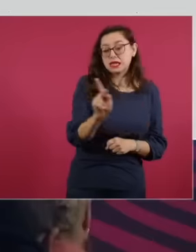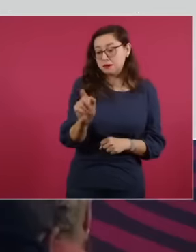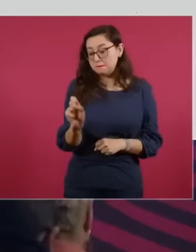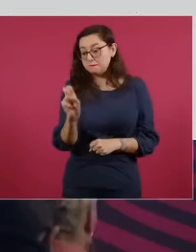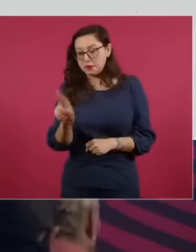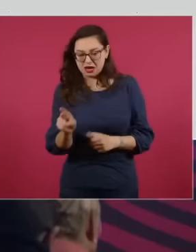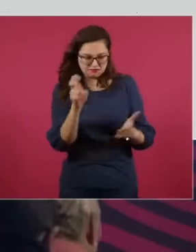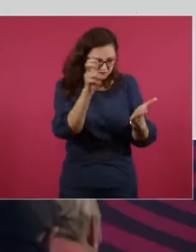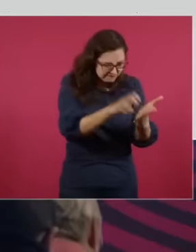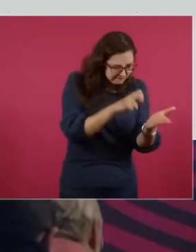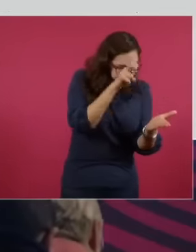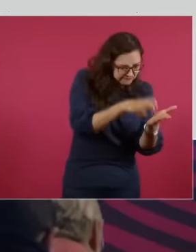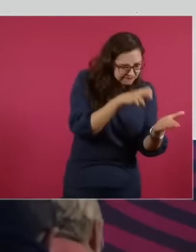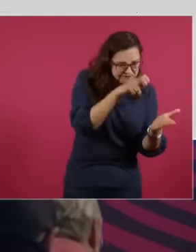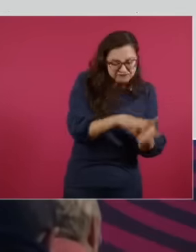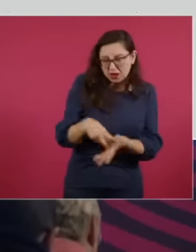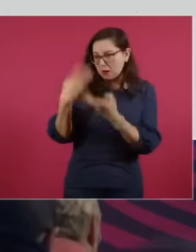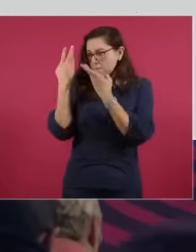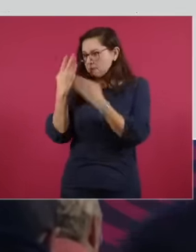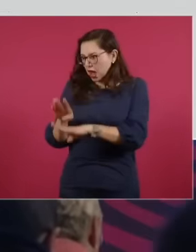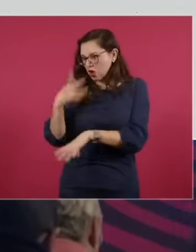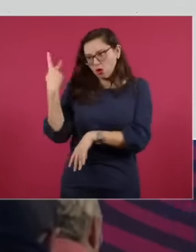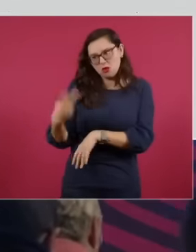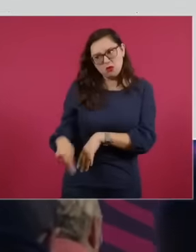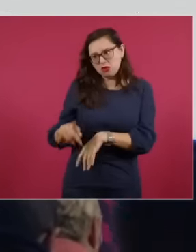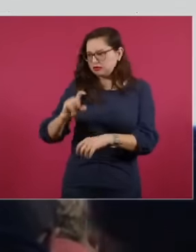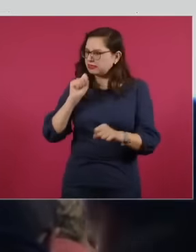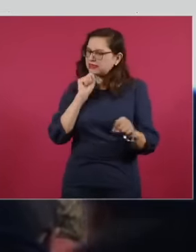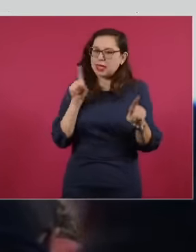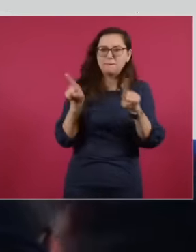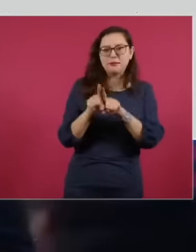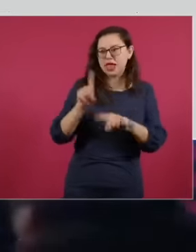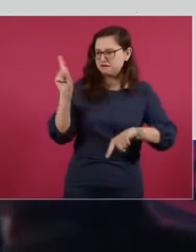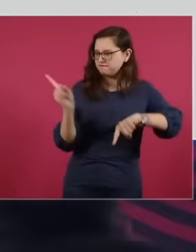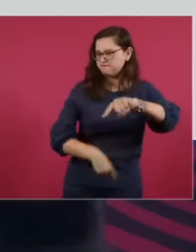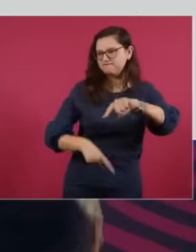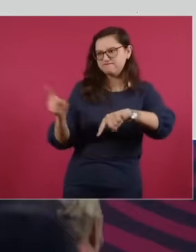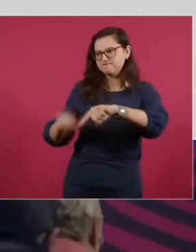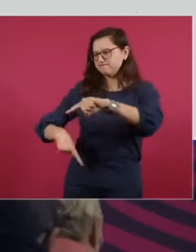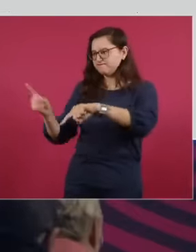nation by eliminating the paragraph